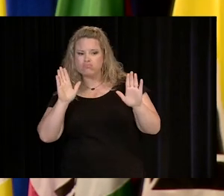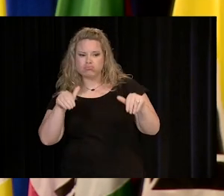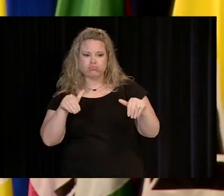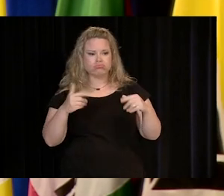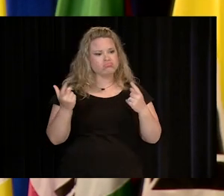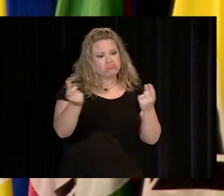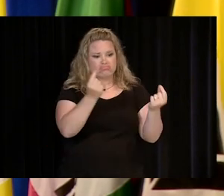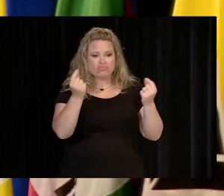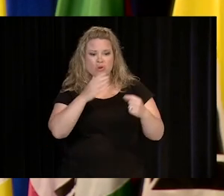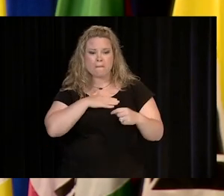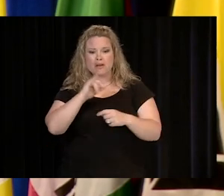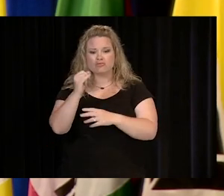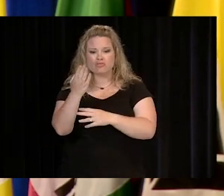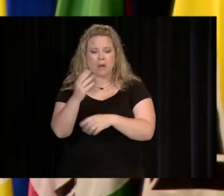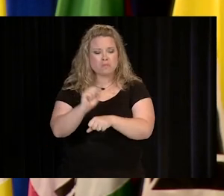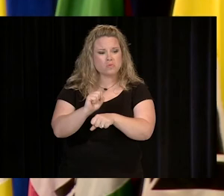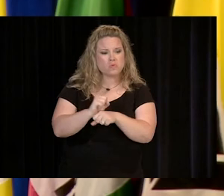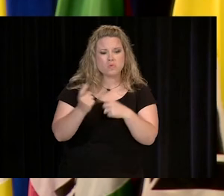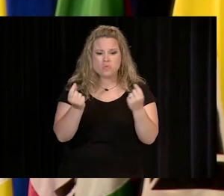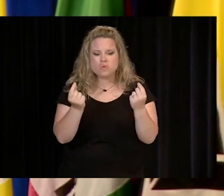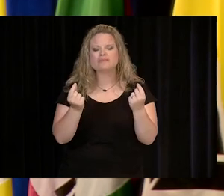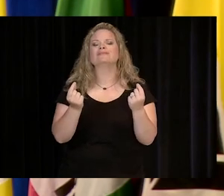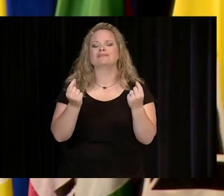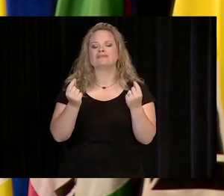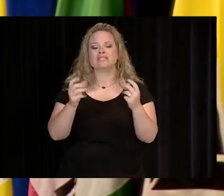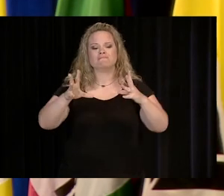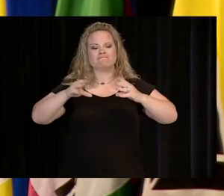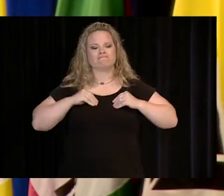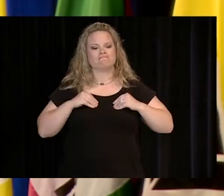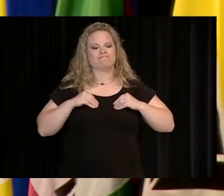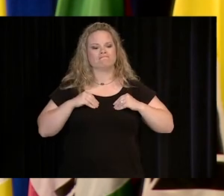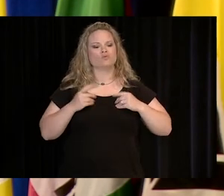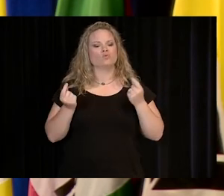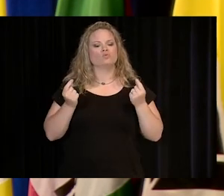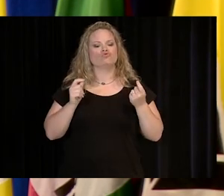OF SOMETHING MORE IN YOUR CAREER, EMBRACE THE OPPORTUNITY TO SHIFT.